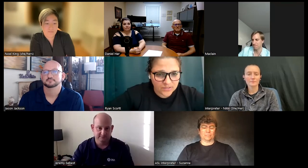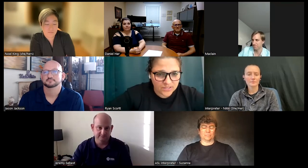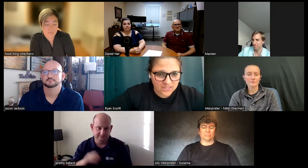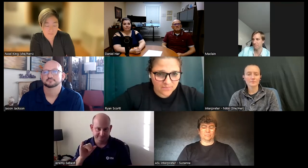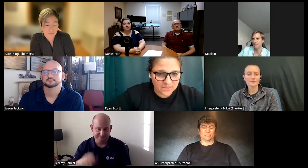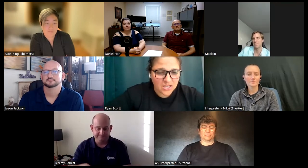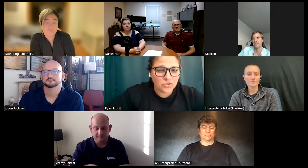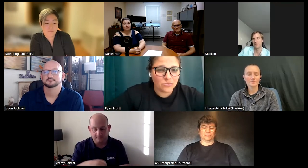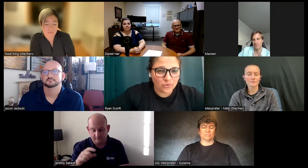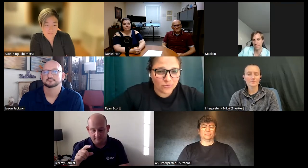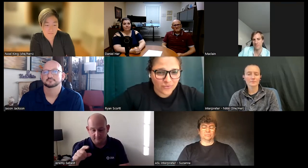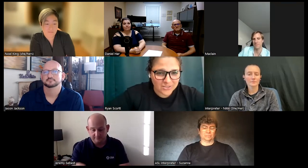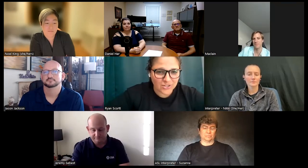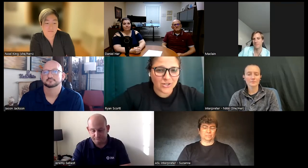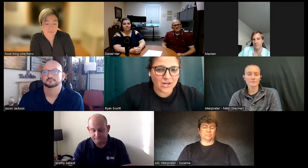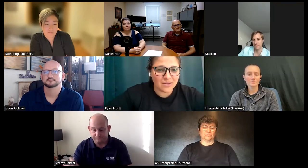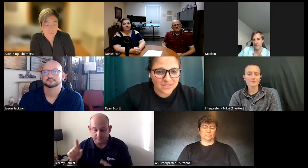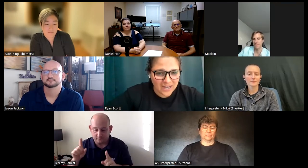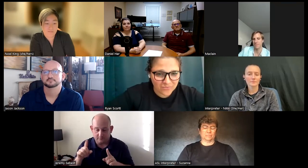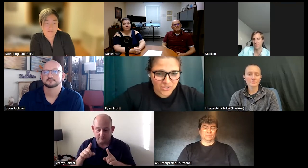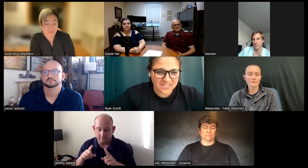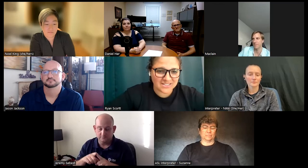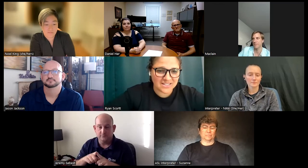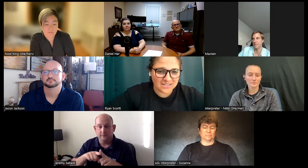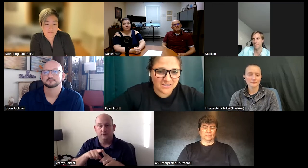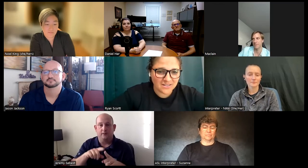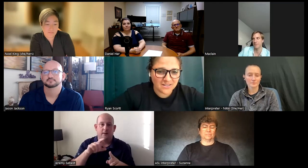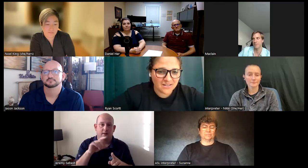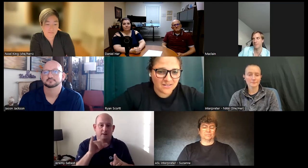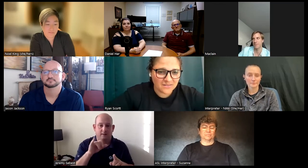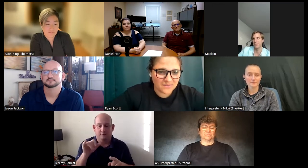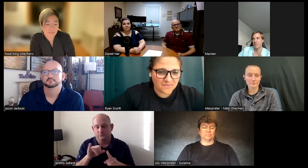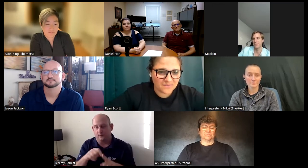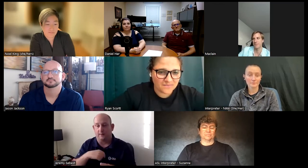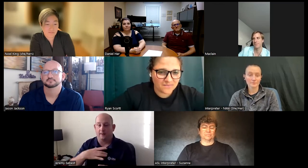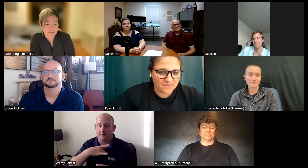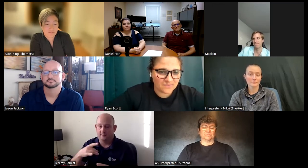smaller steps you move faster you're able to have more success